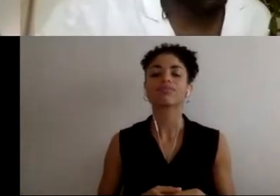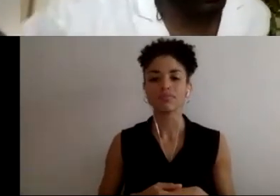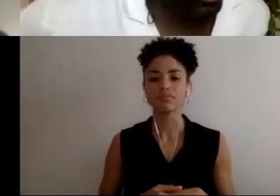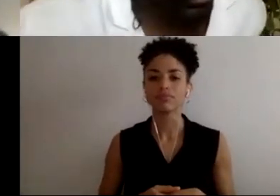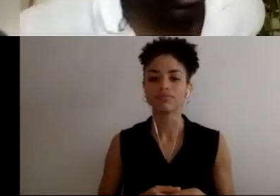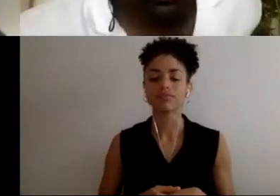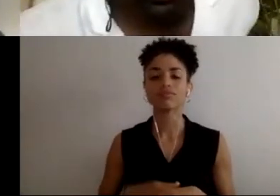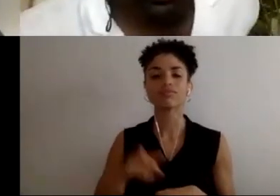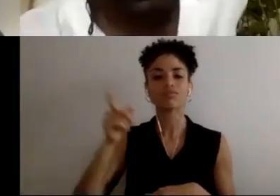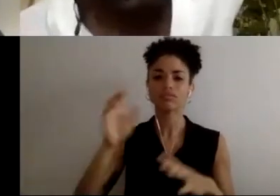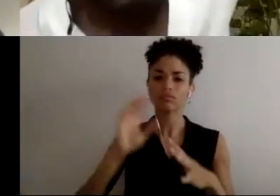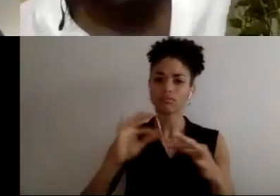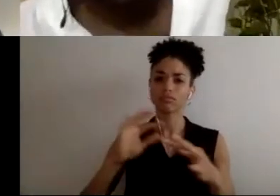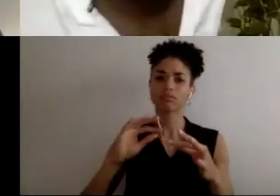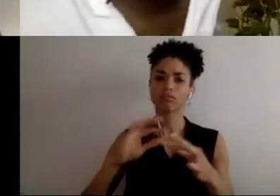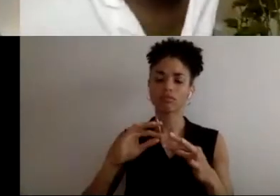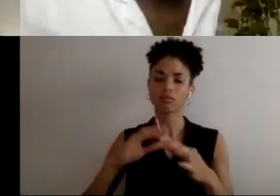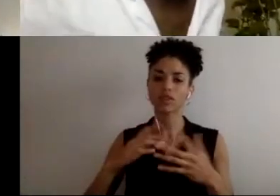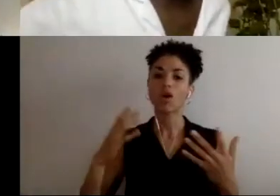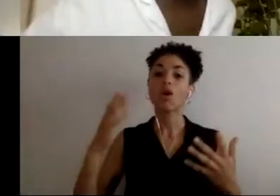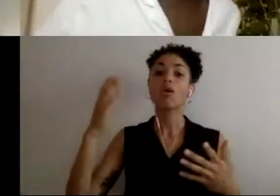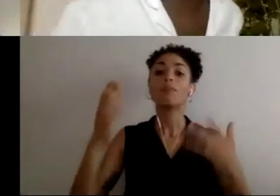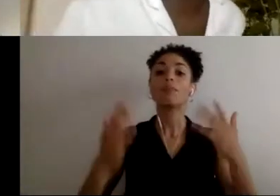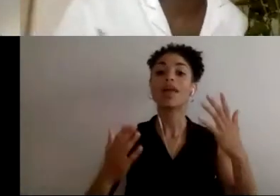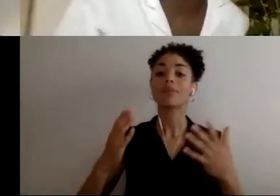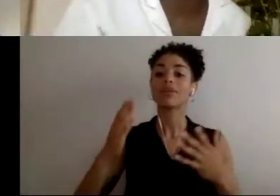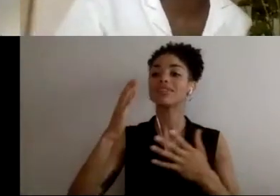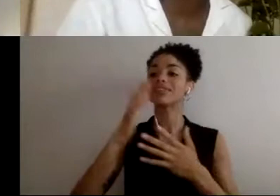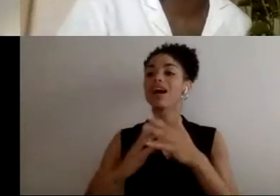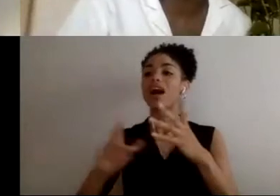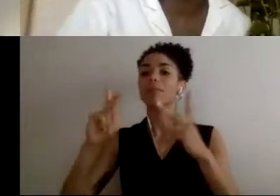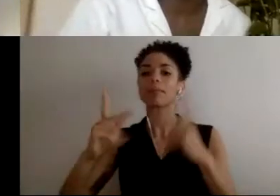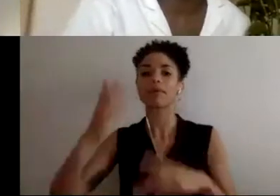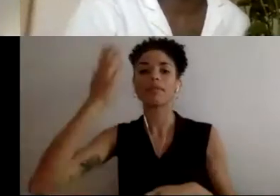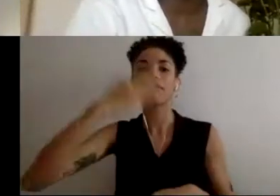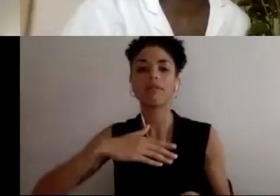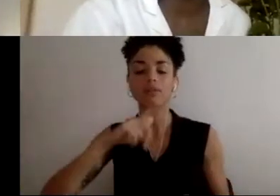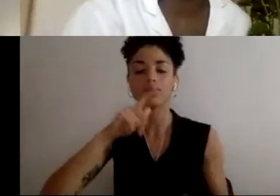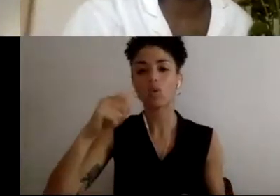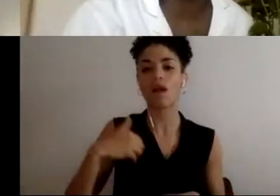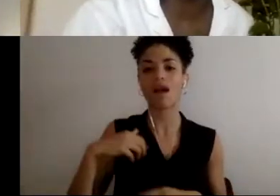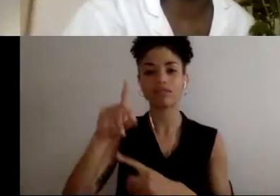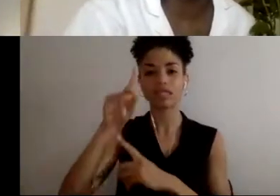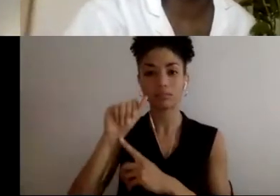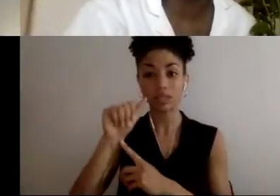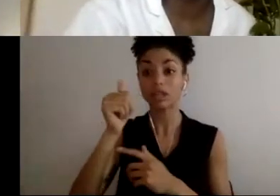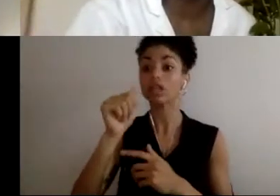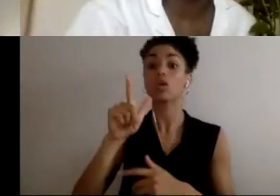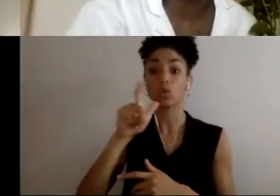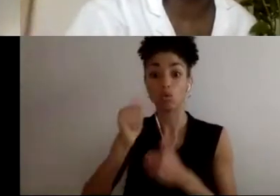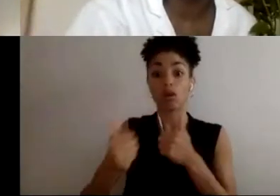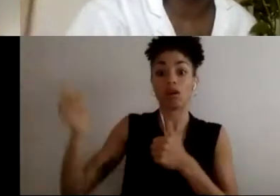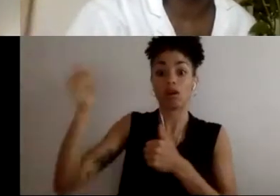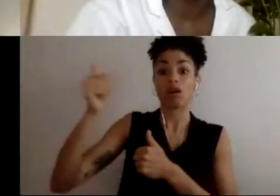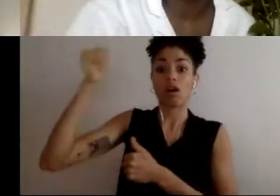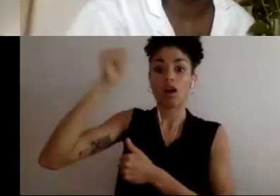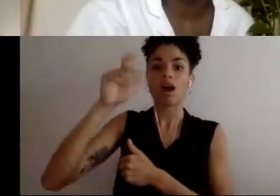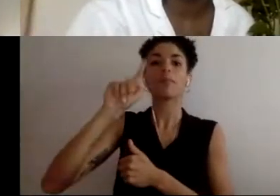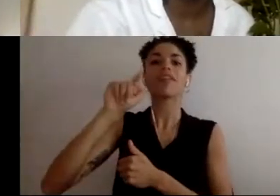how maybe there are some people with invisible disabilities higher up, but they don't disclose. I think it's important to create an